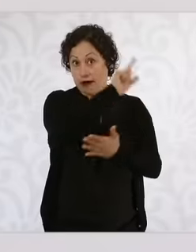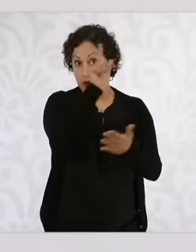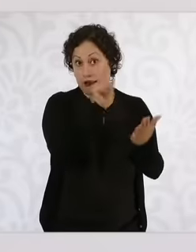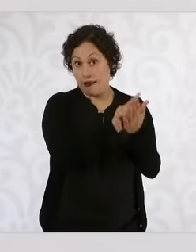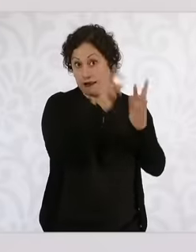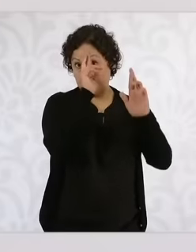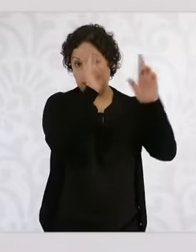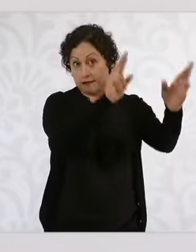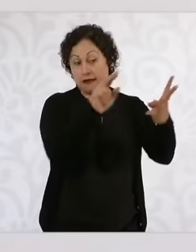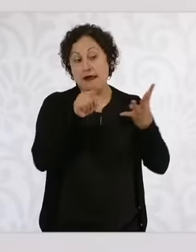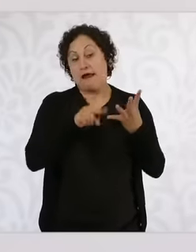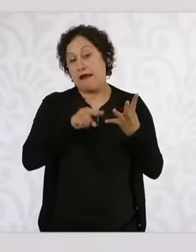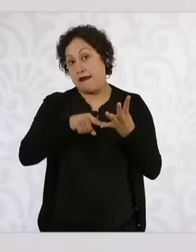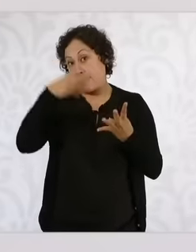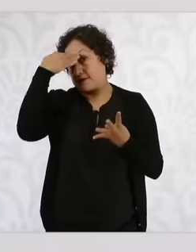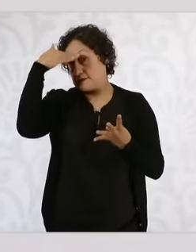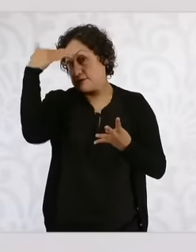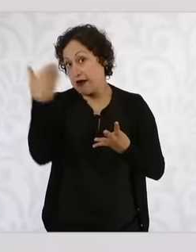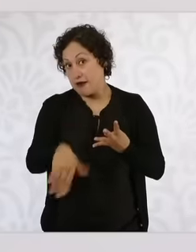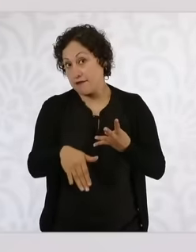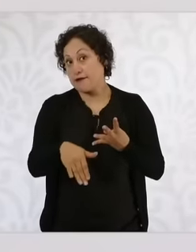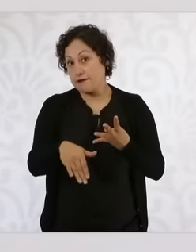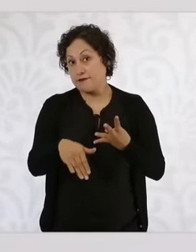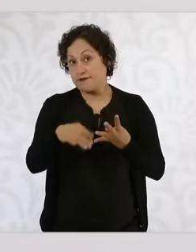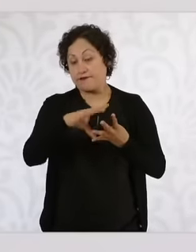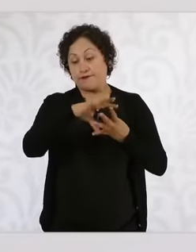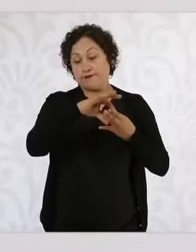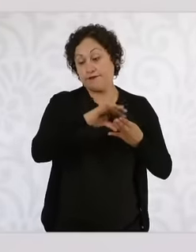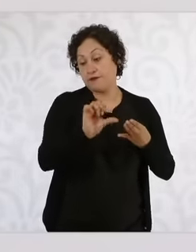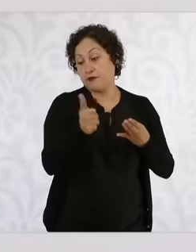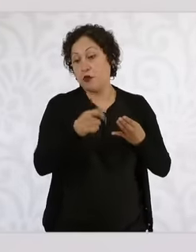the ministers are also governed by the